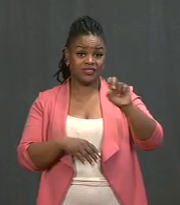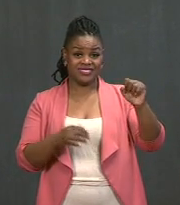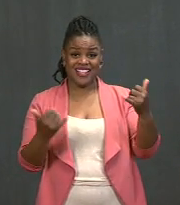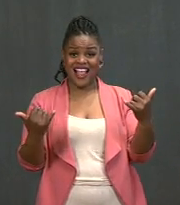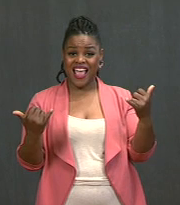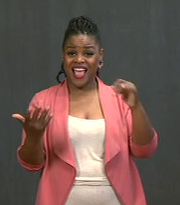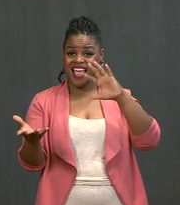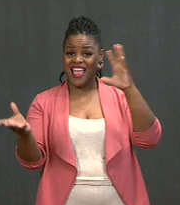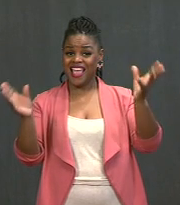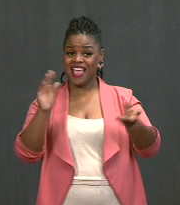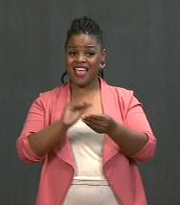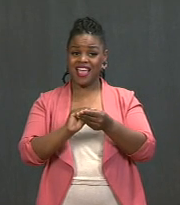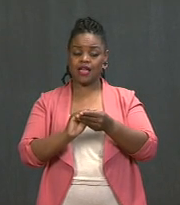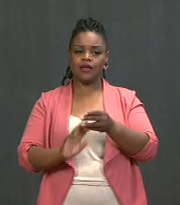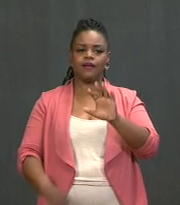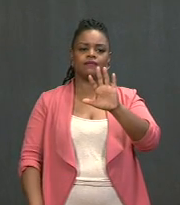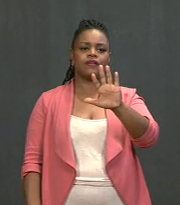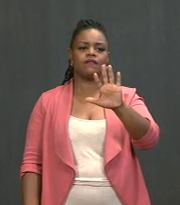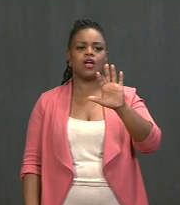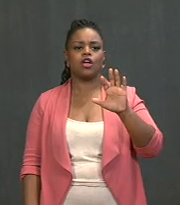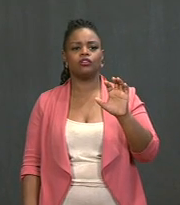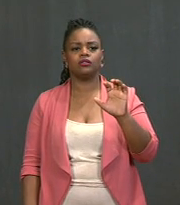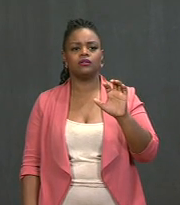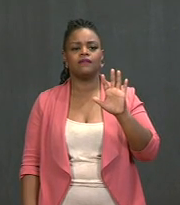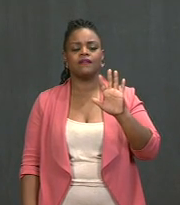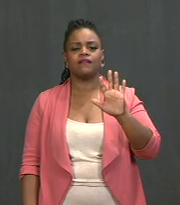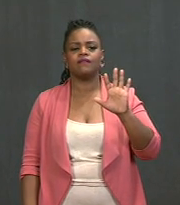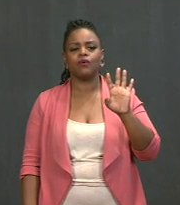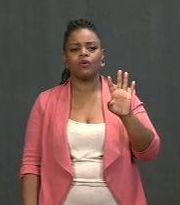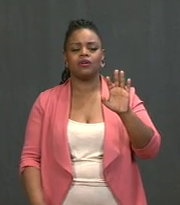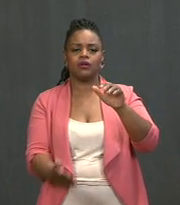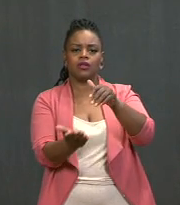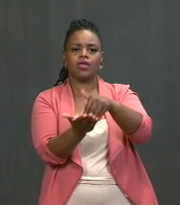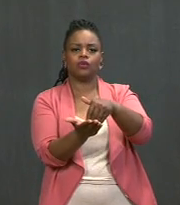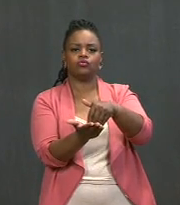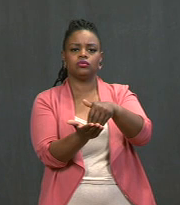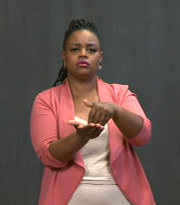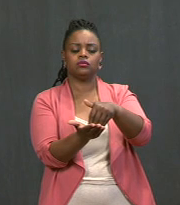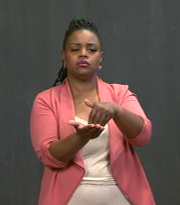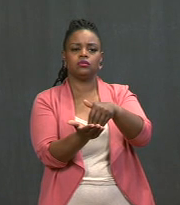is 554,064 dead.